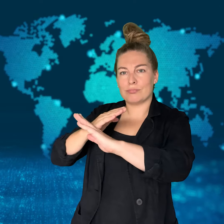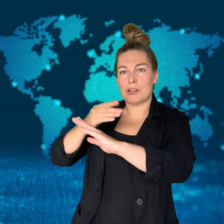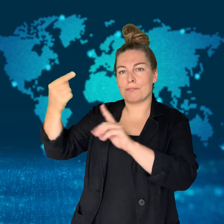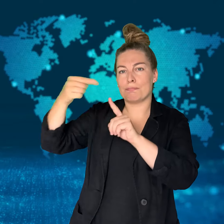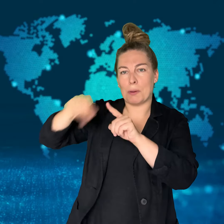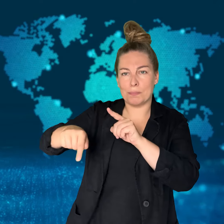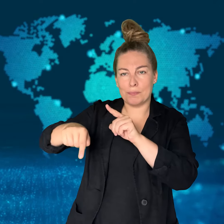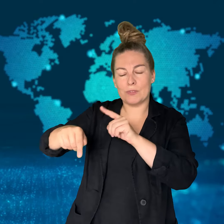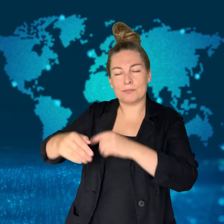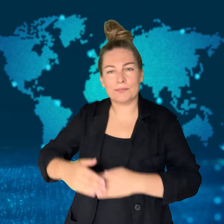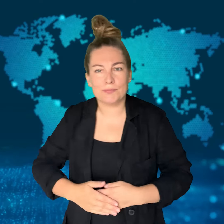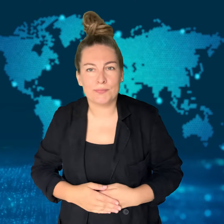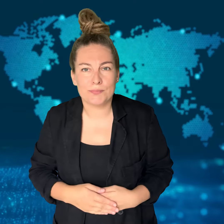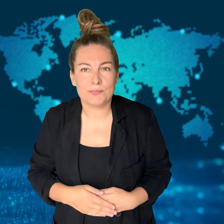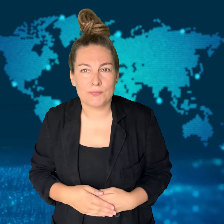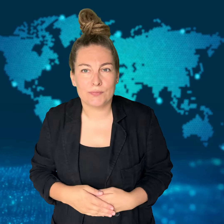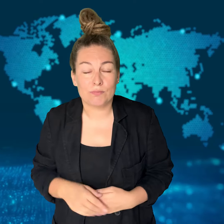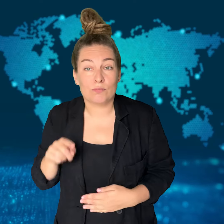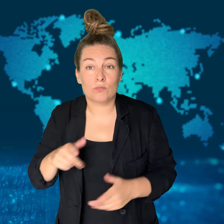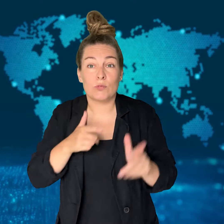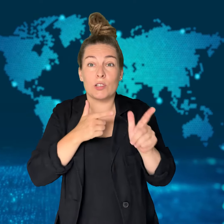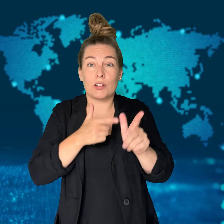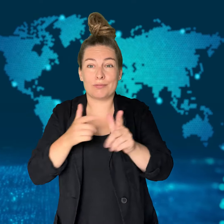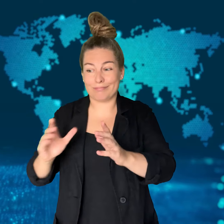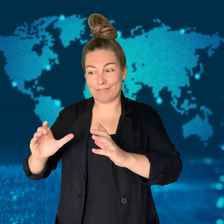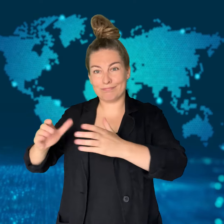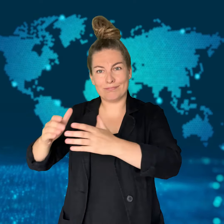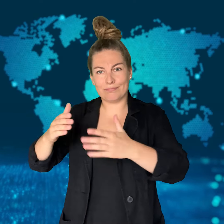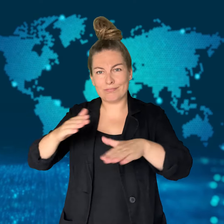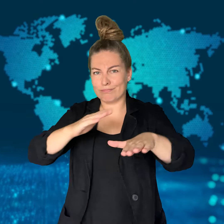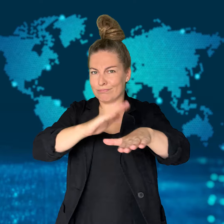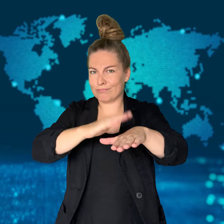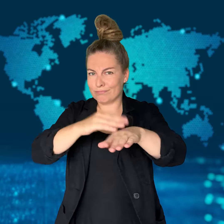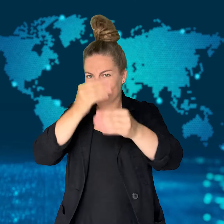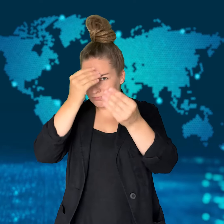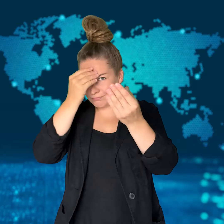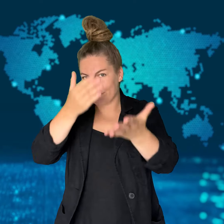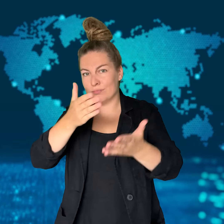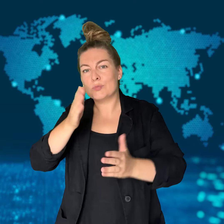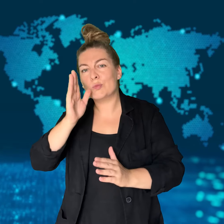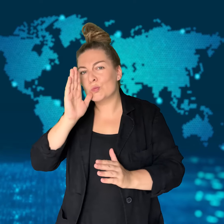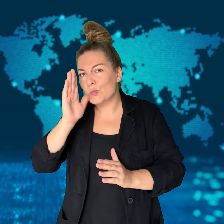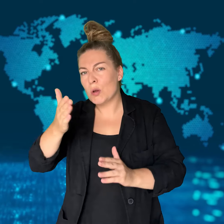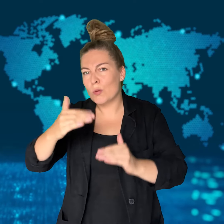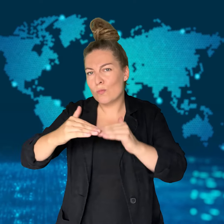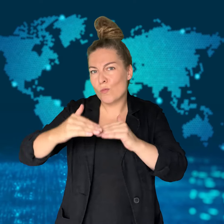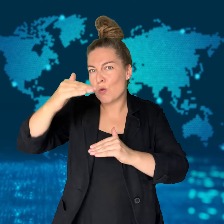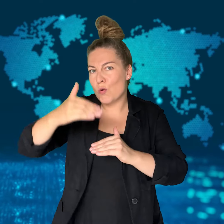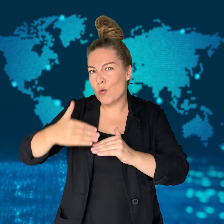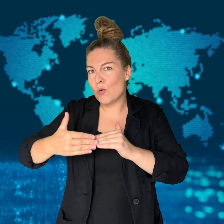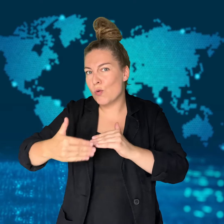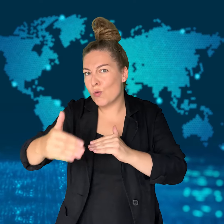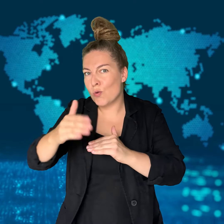but it did not hit because it was successfully intercepted.